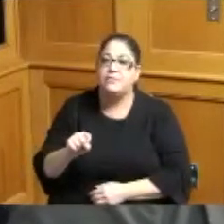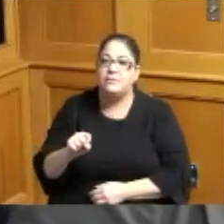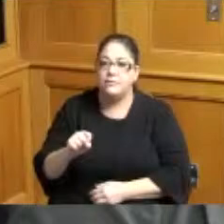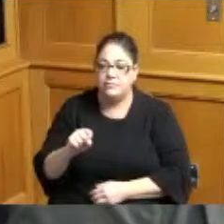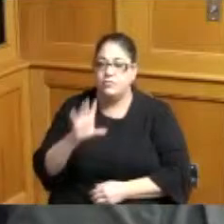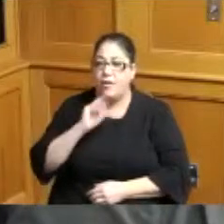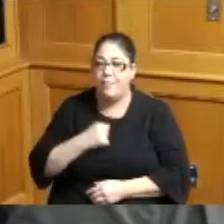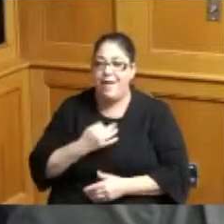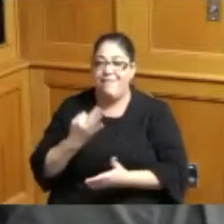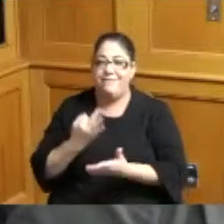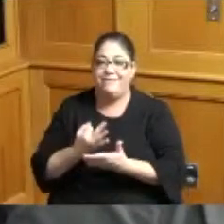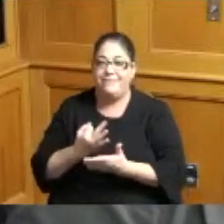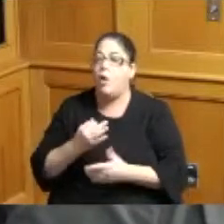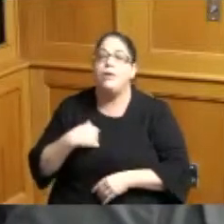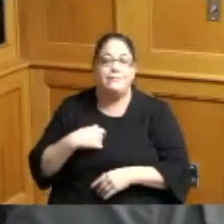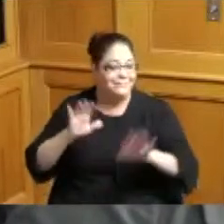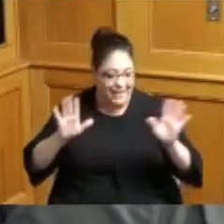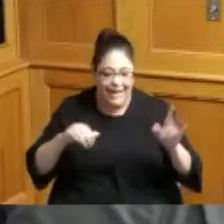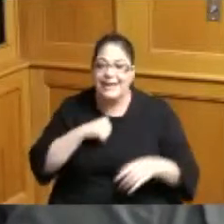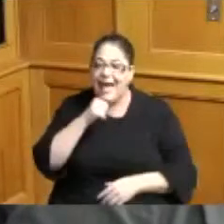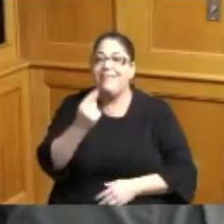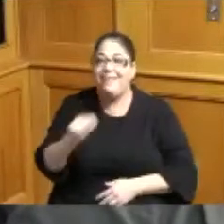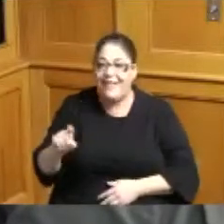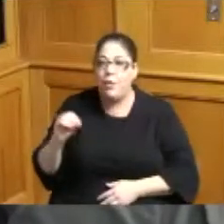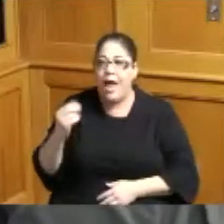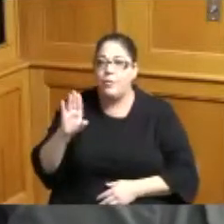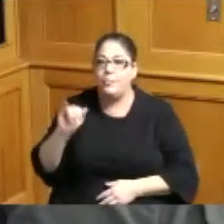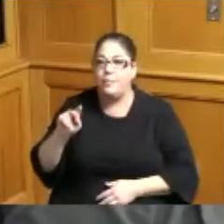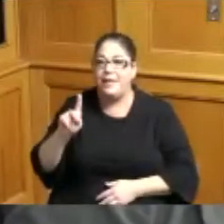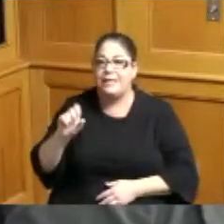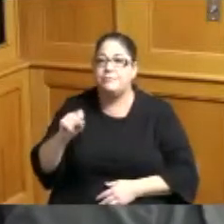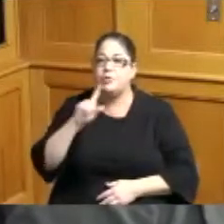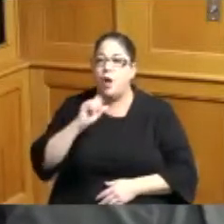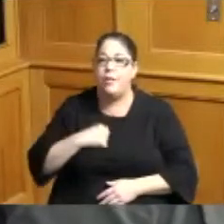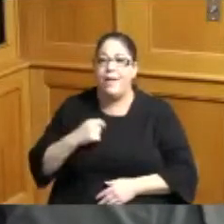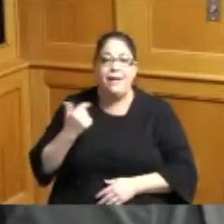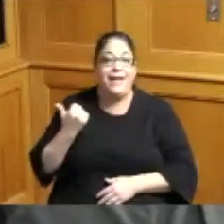institution not the Ohio Banks but the financial institution and where they're spending their